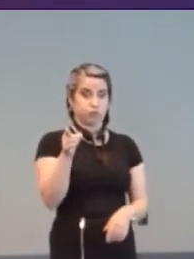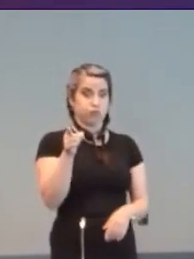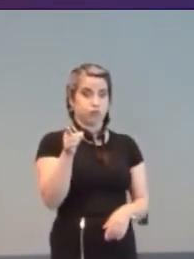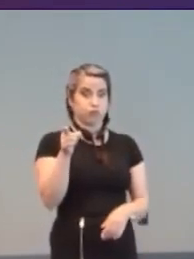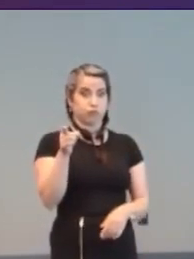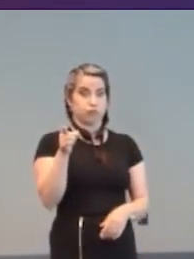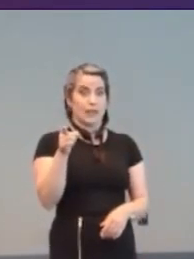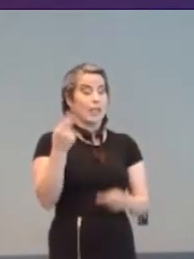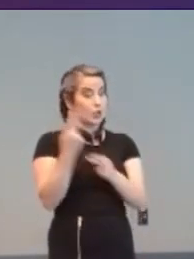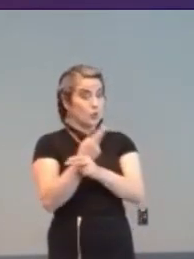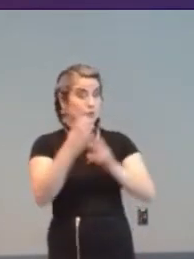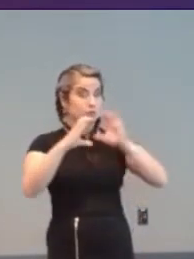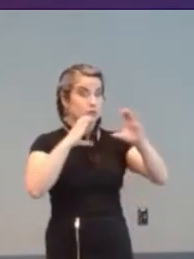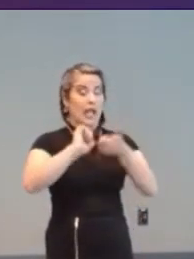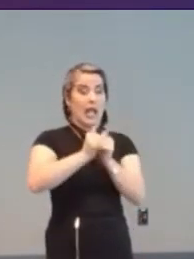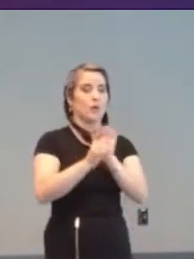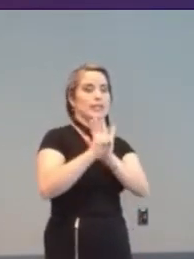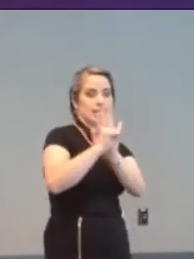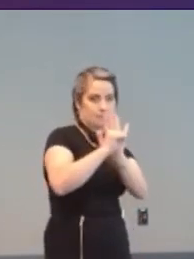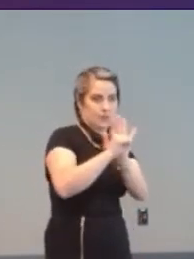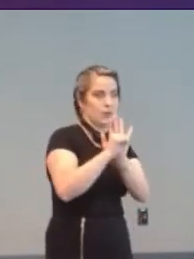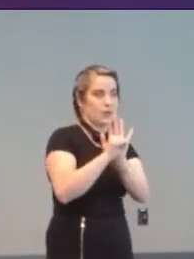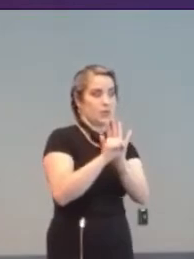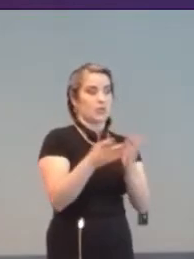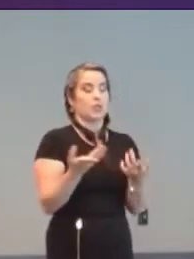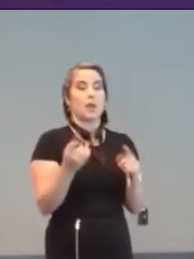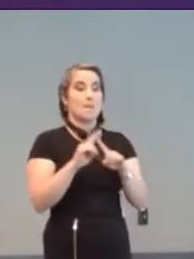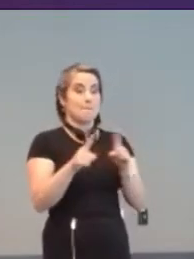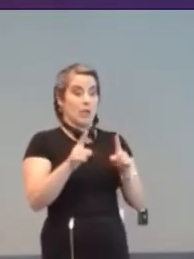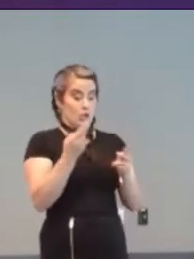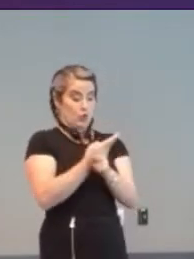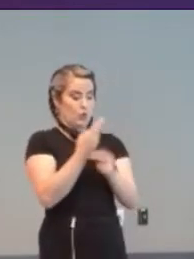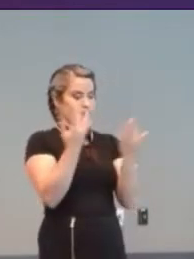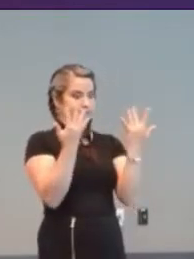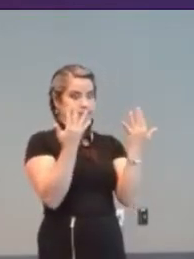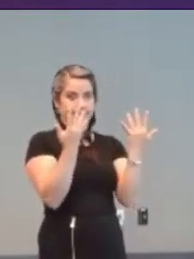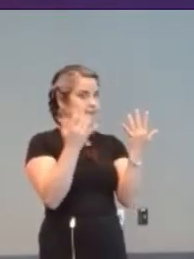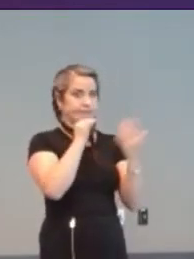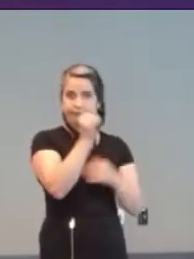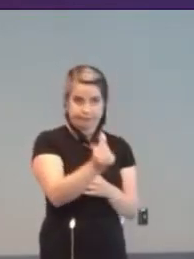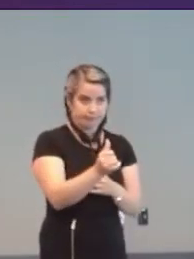symbols too. But instead of using their fingers like us, they make lights point to